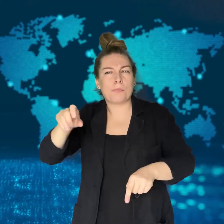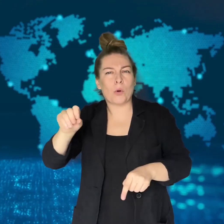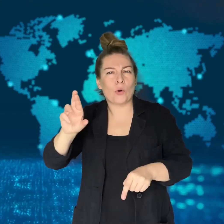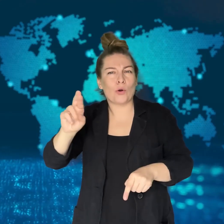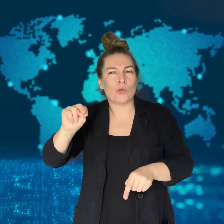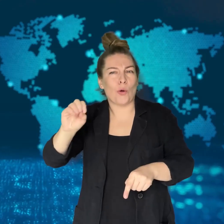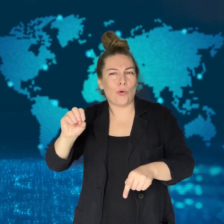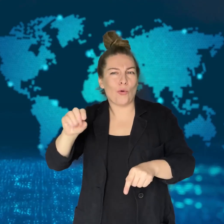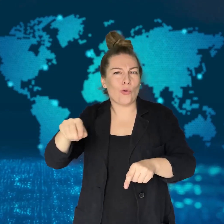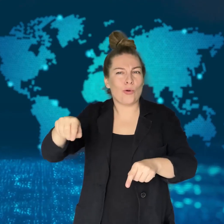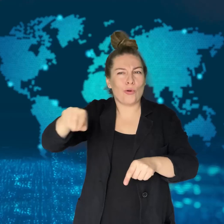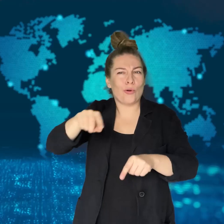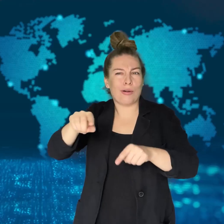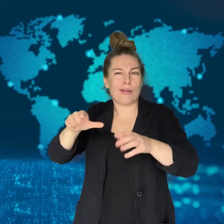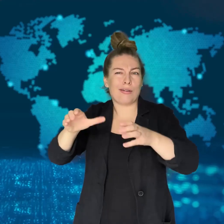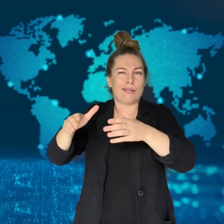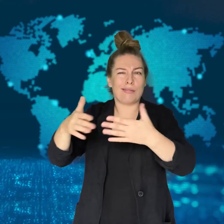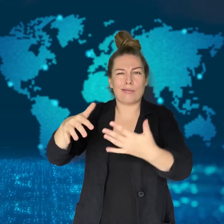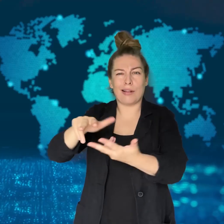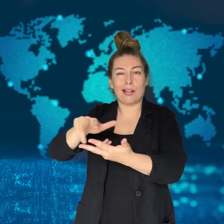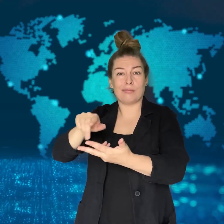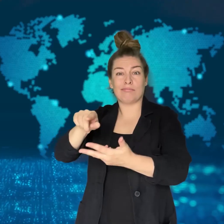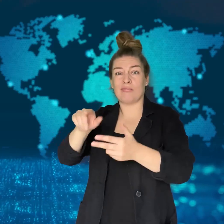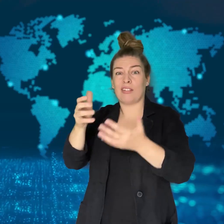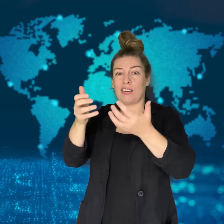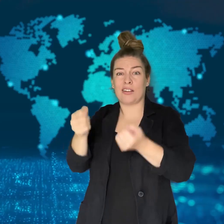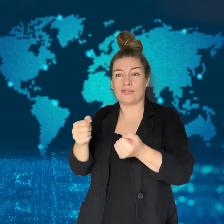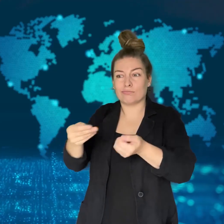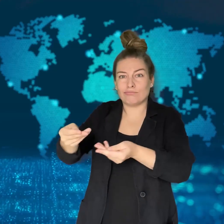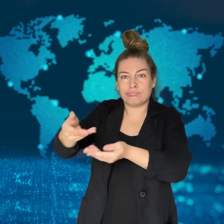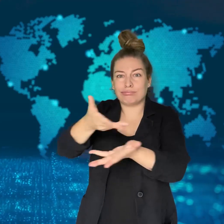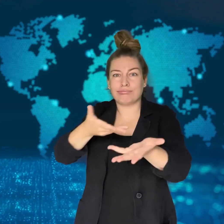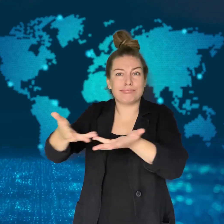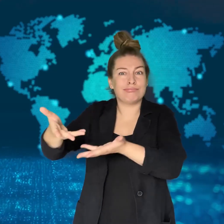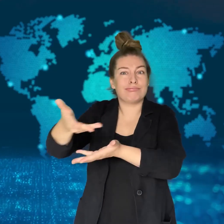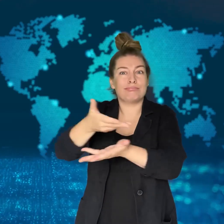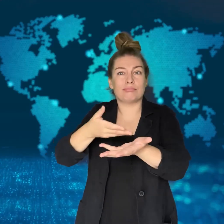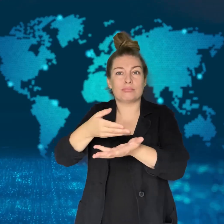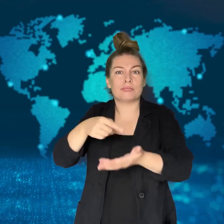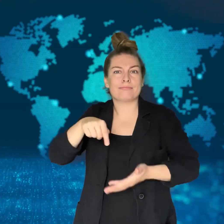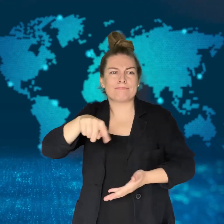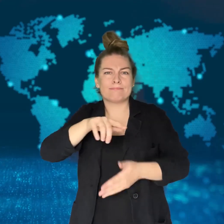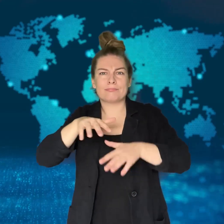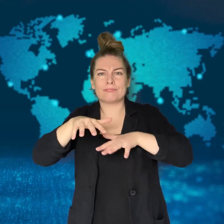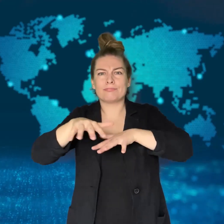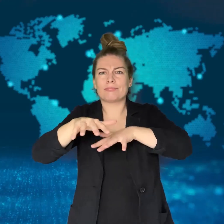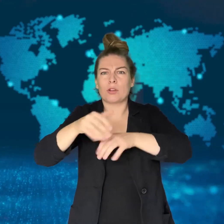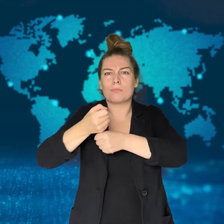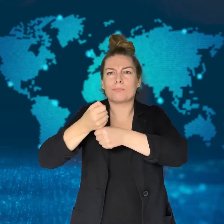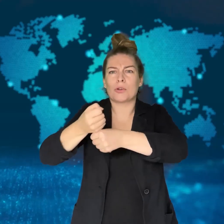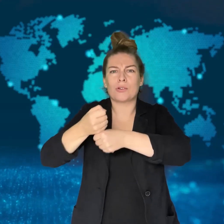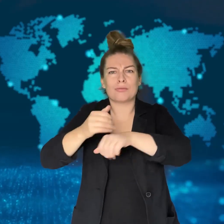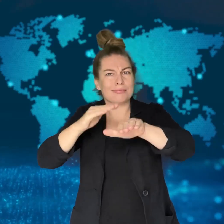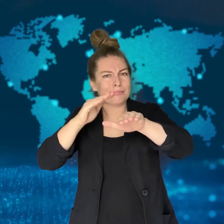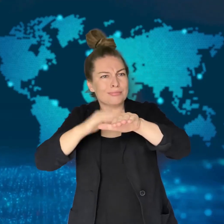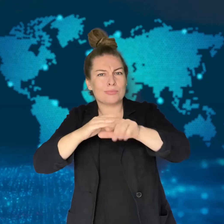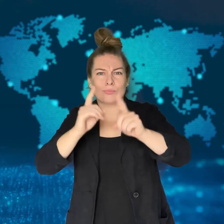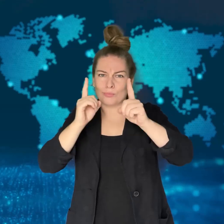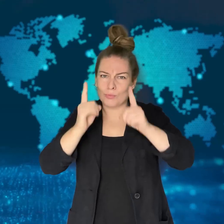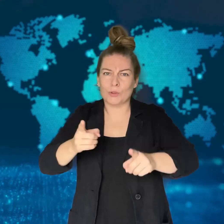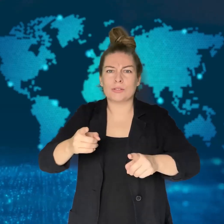Protesters have called for tougher punishment.